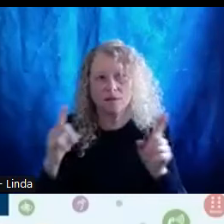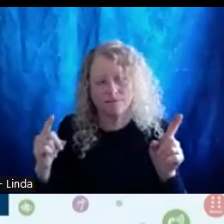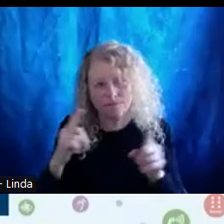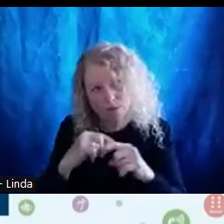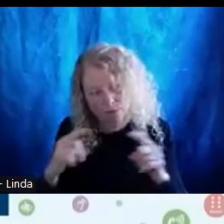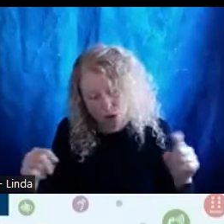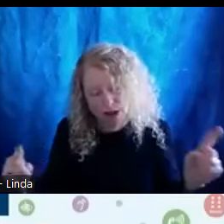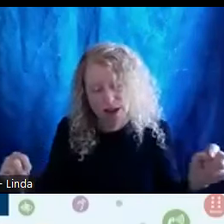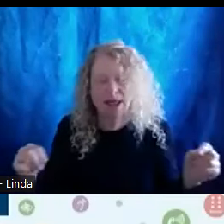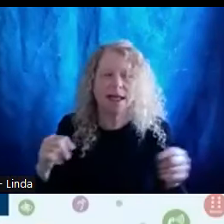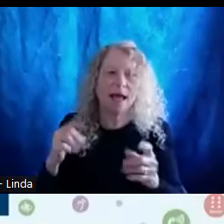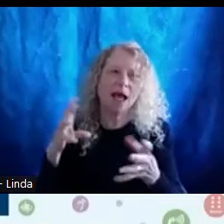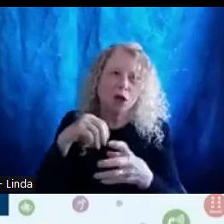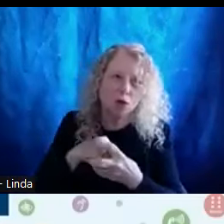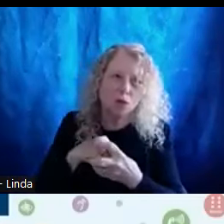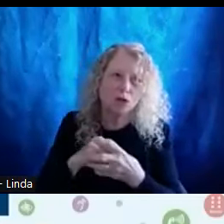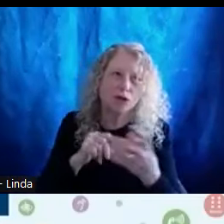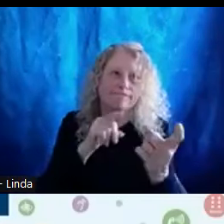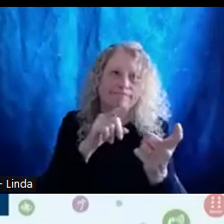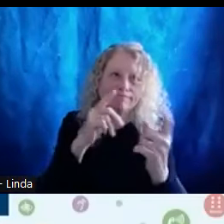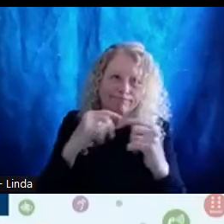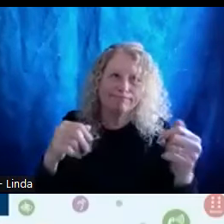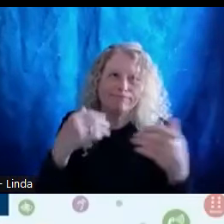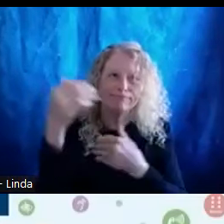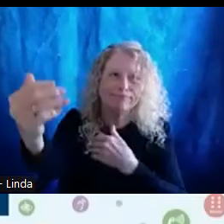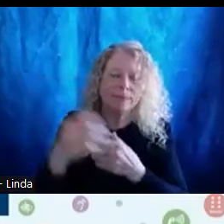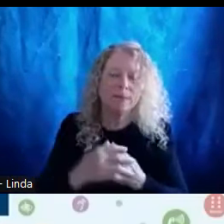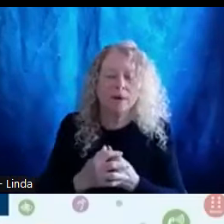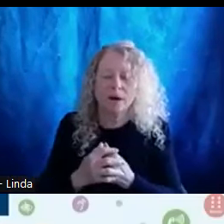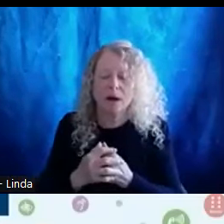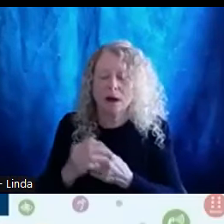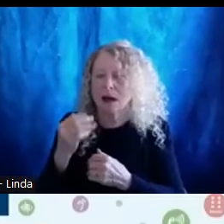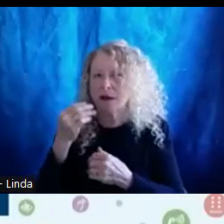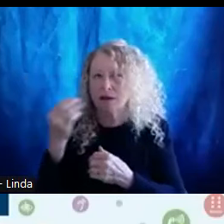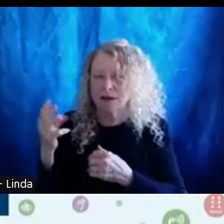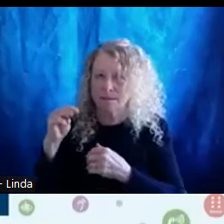This is Missy. Thank you so much, Emily. And we're going to just do a